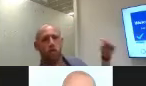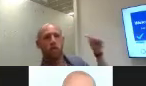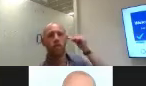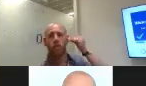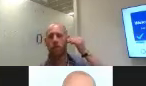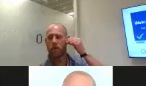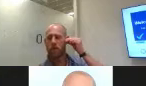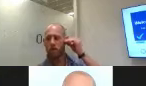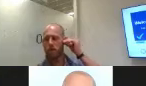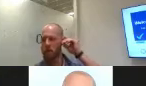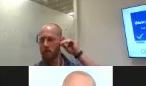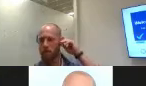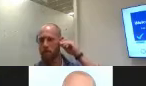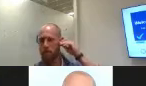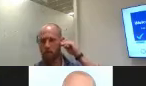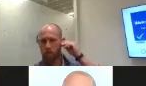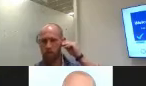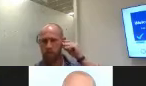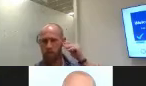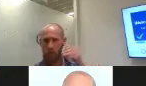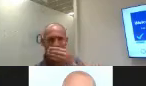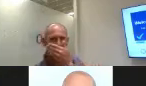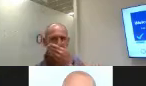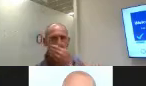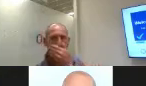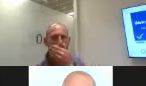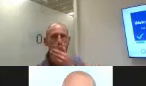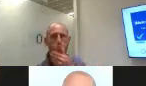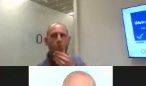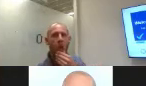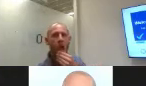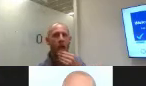professional accessibility surveys that performs